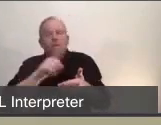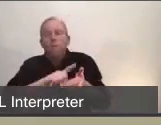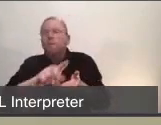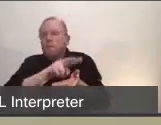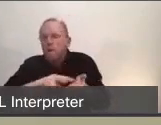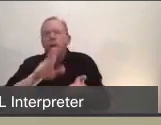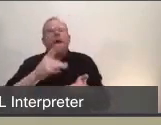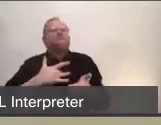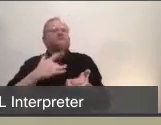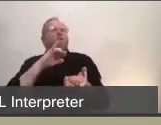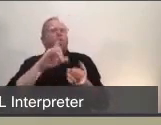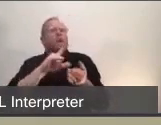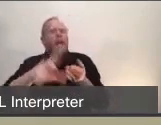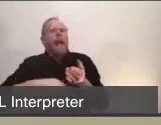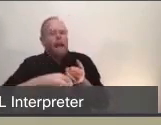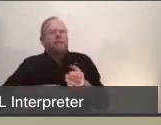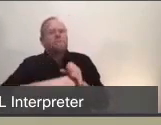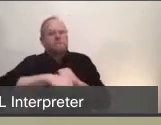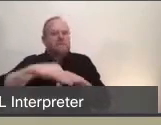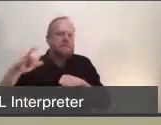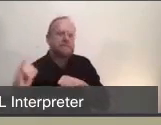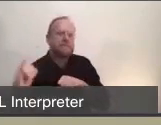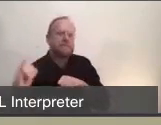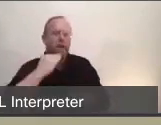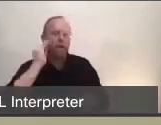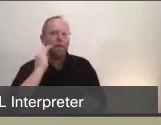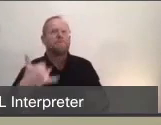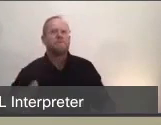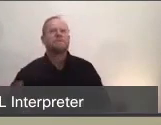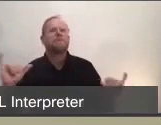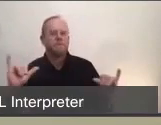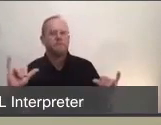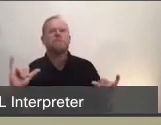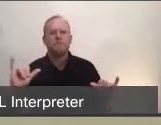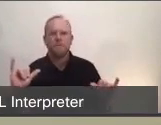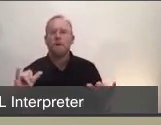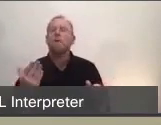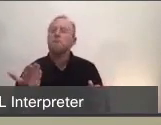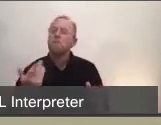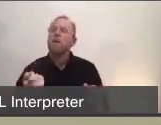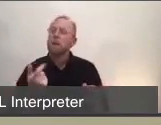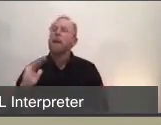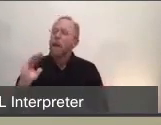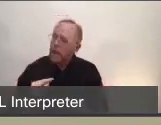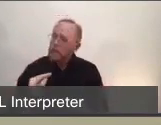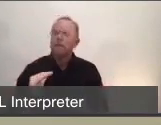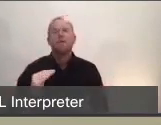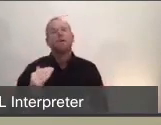of a modified version of that shelter-in-place. And maybe, we knew that there's gonna be a month-long version,